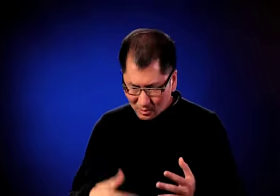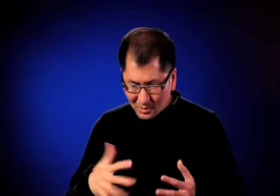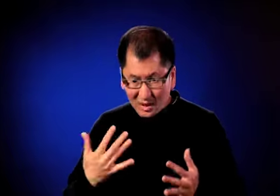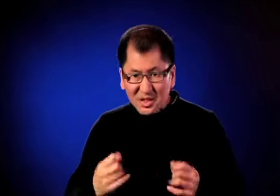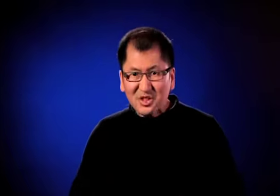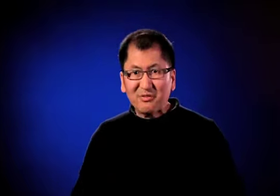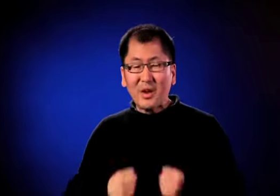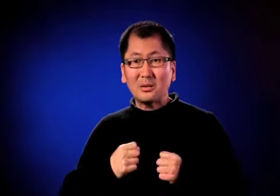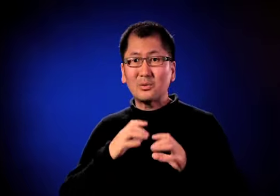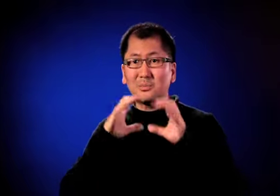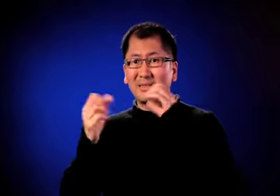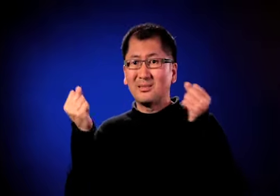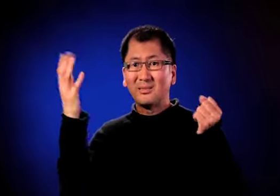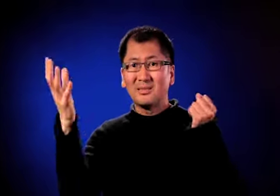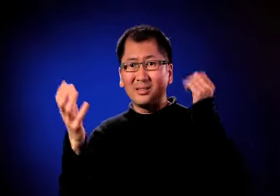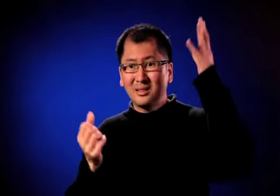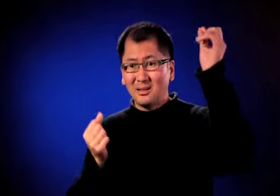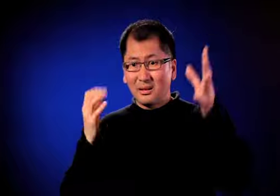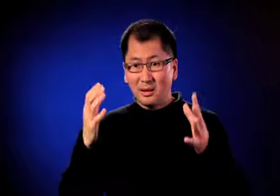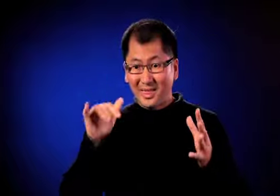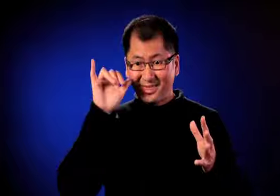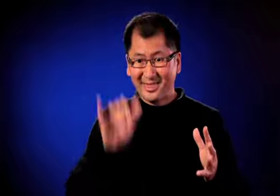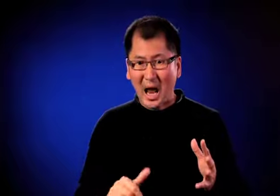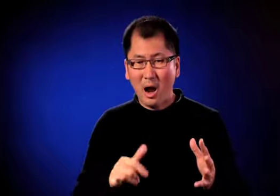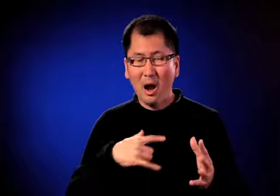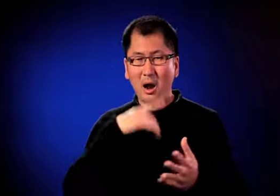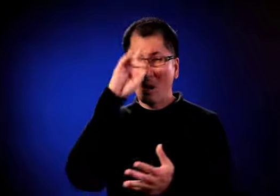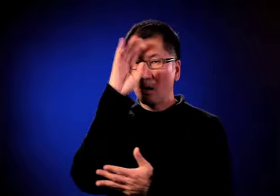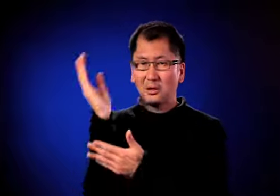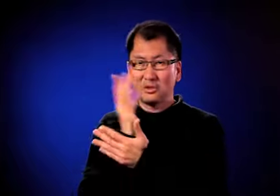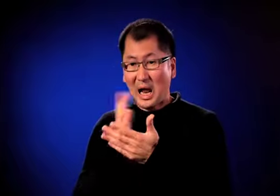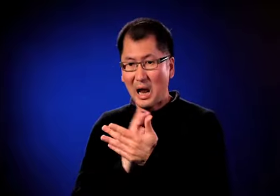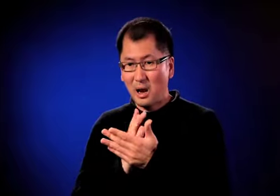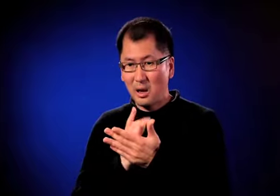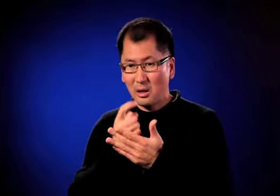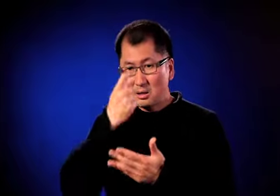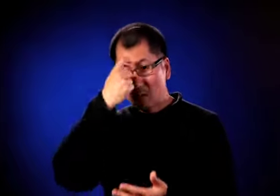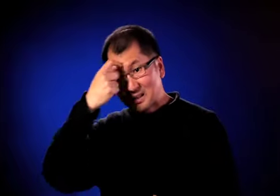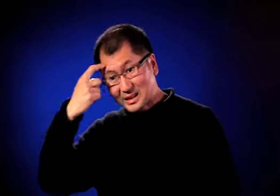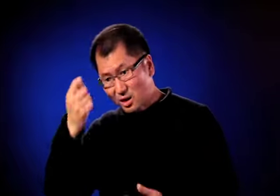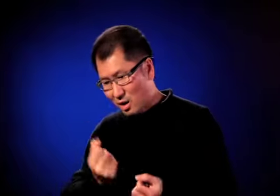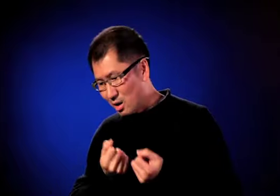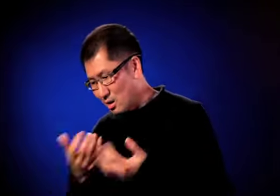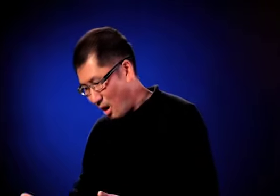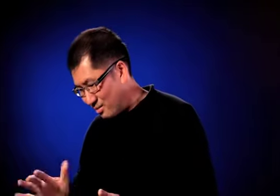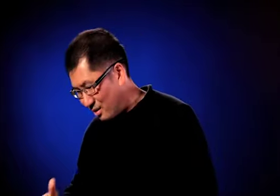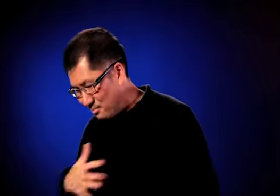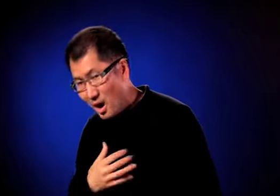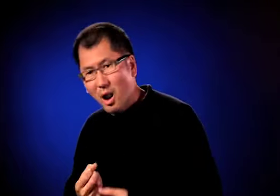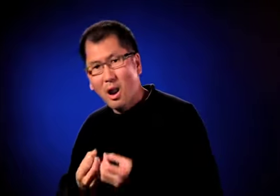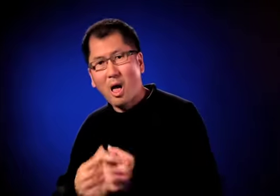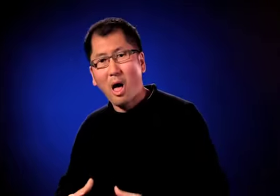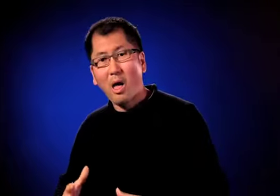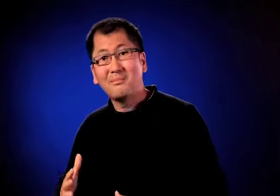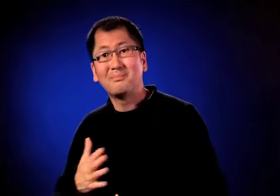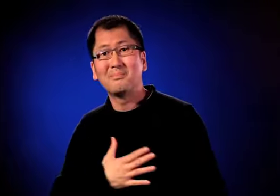doing to me and for me and then I lost my hands which in essence meant I couldn't talk.